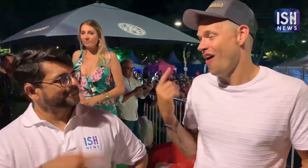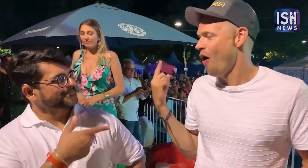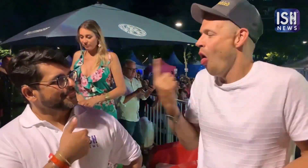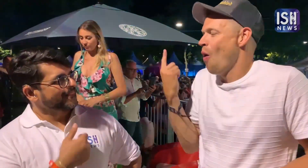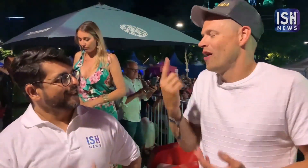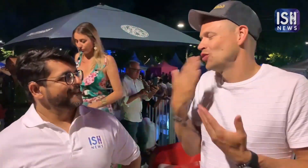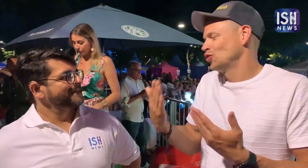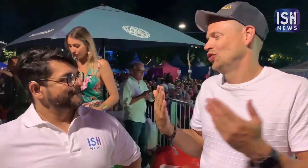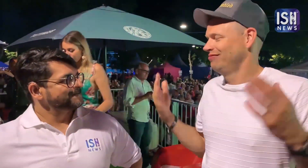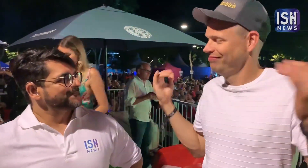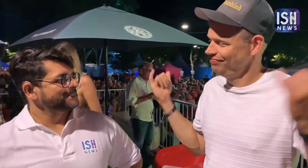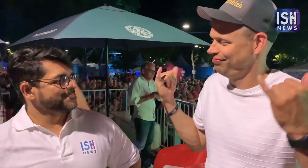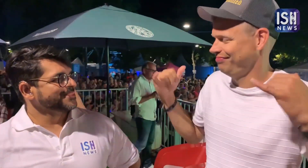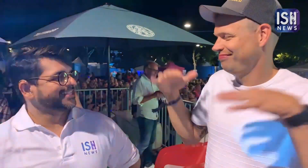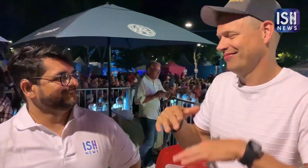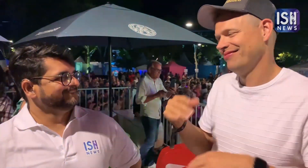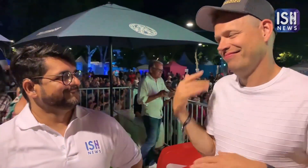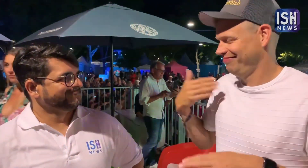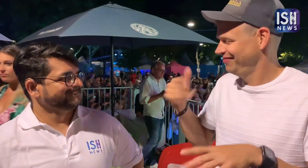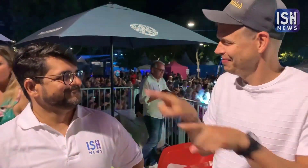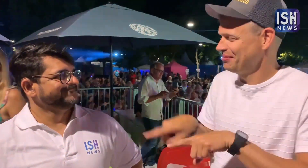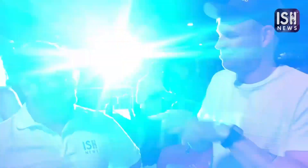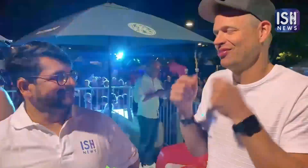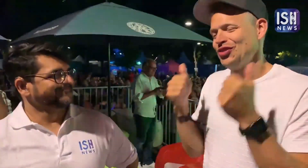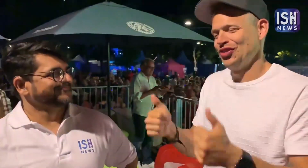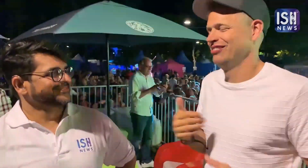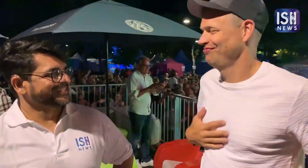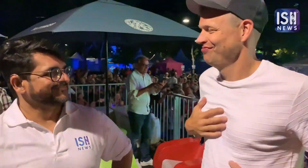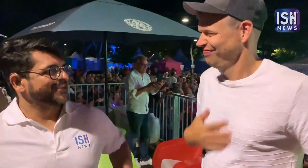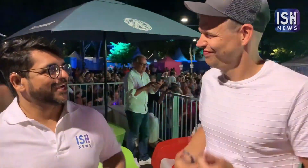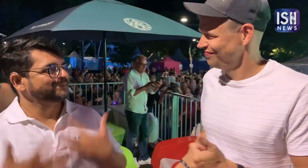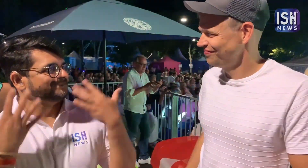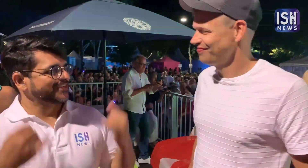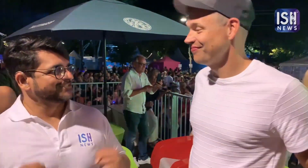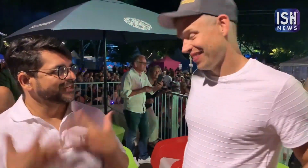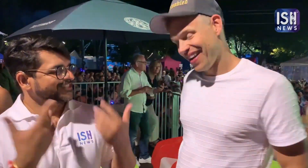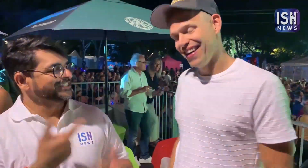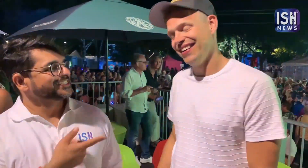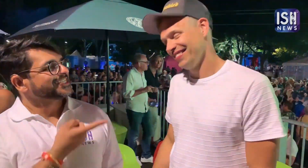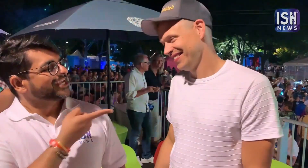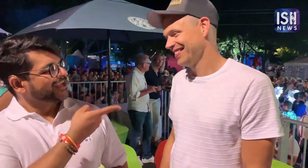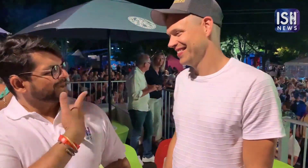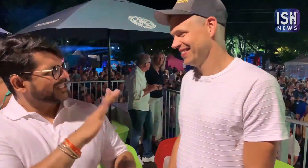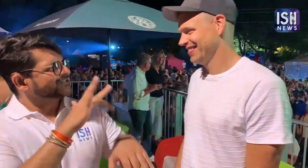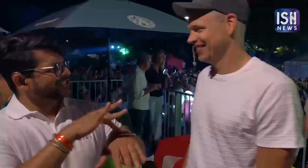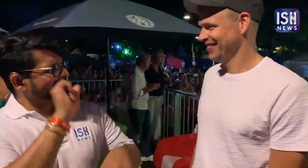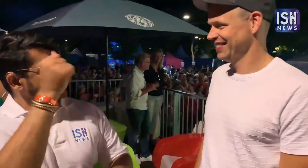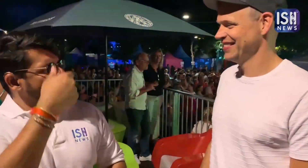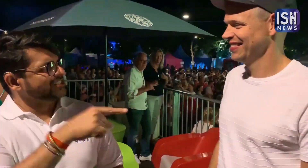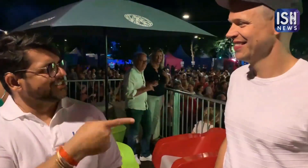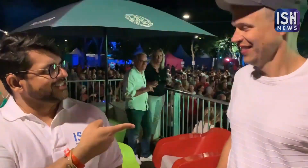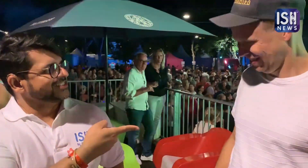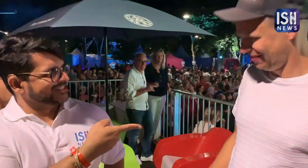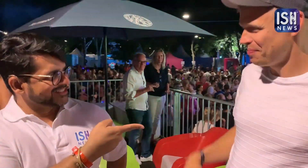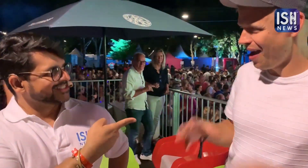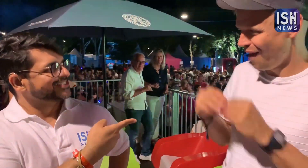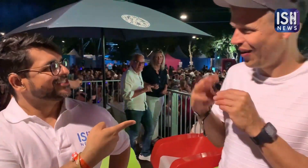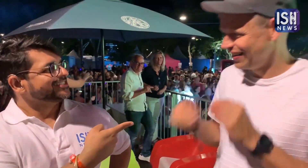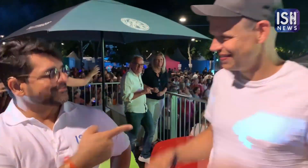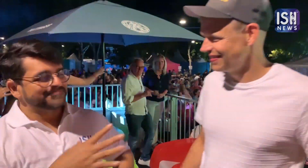The party is always great every time. I always enjoy. How inspiring! Have you ever visited India? Yes Bengaluru.